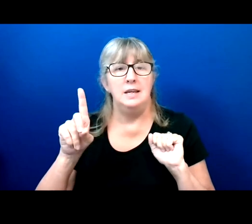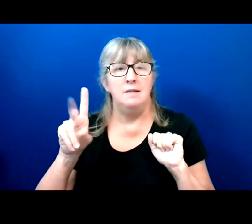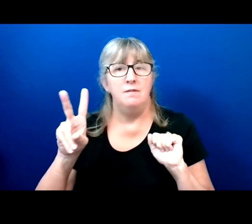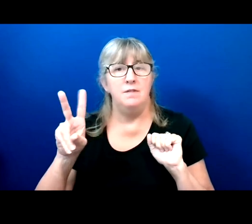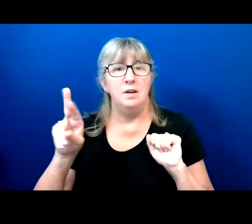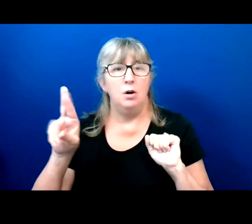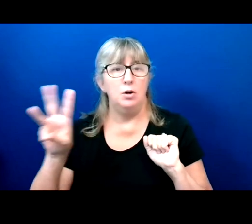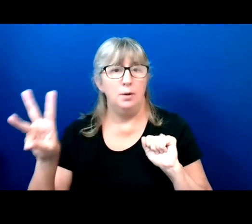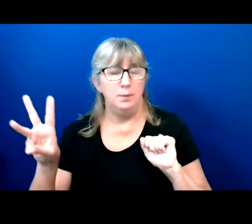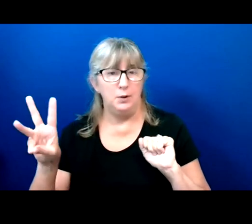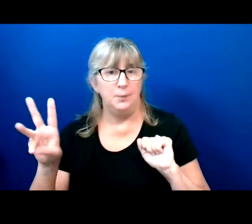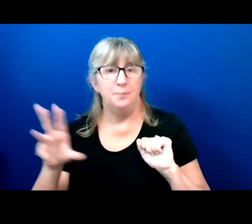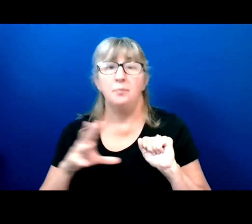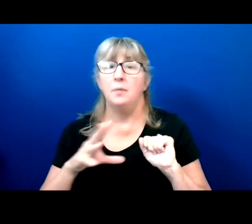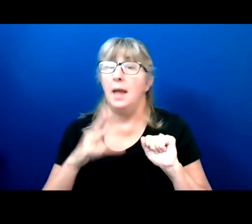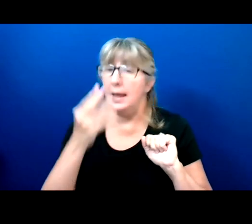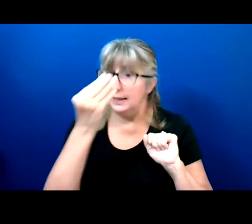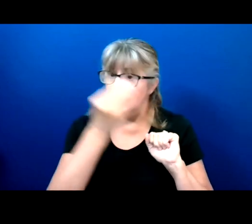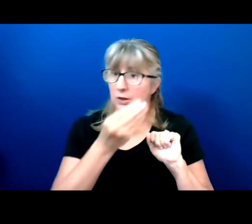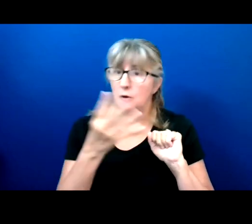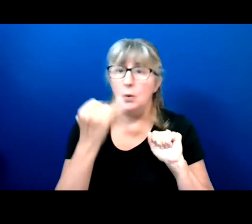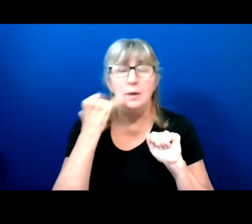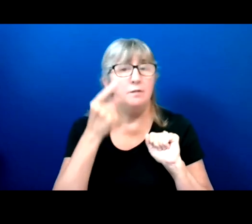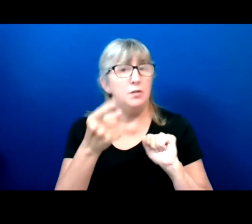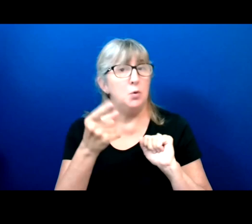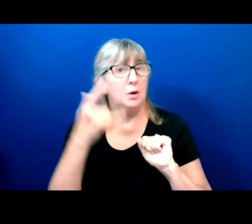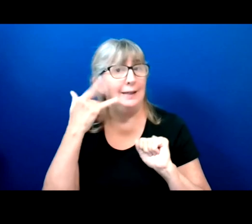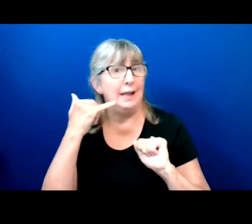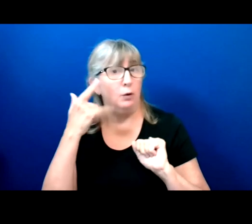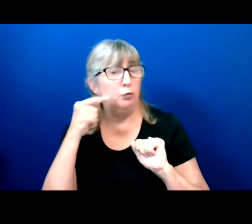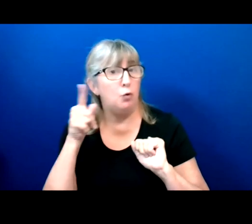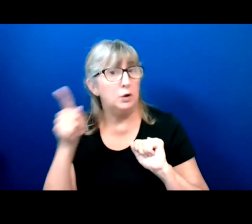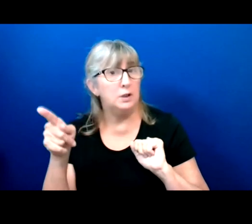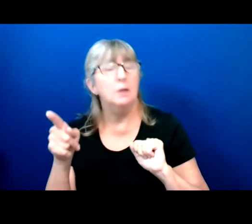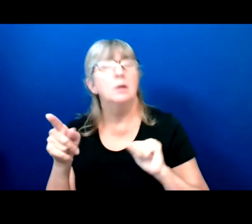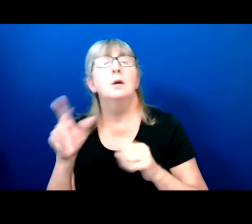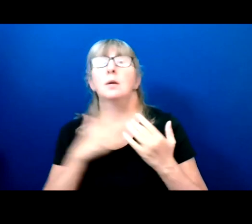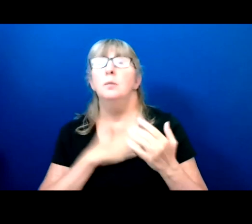Also a quick plug, if you're in California, make sure to cast your ballot.